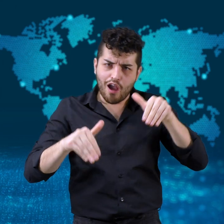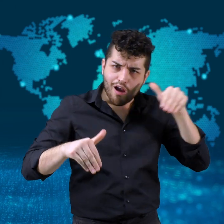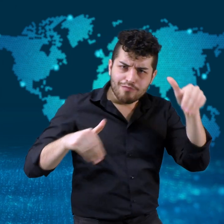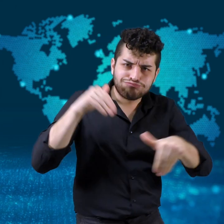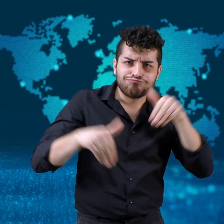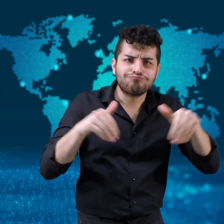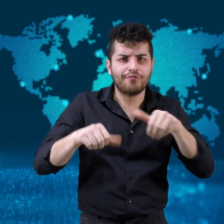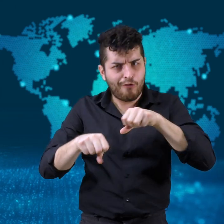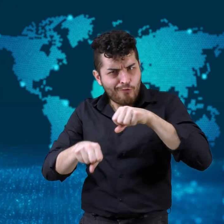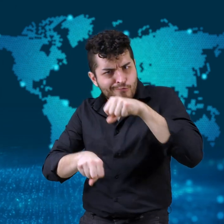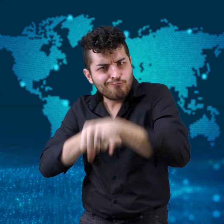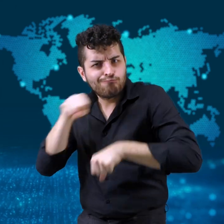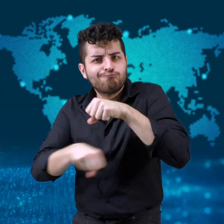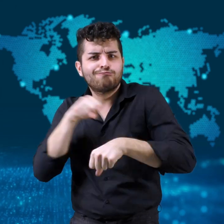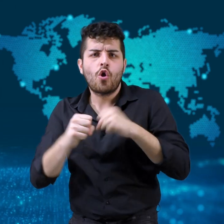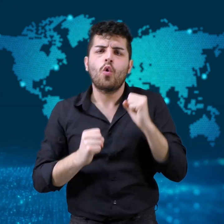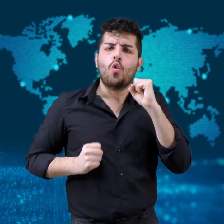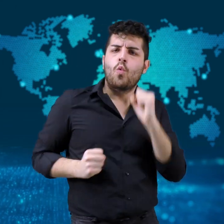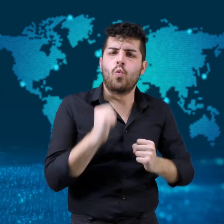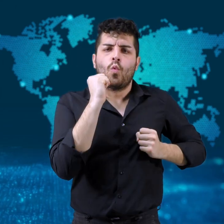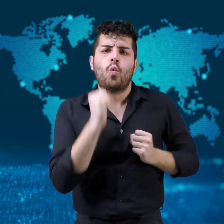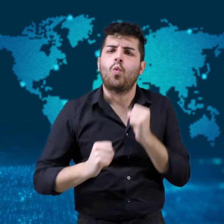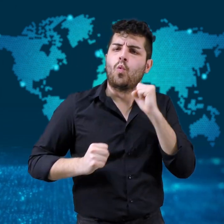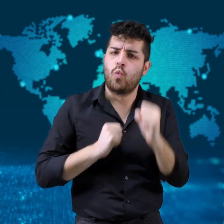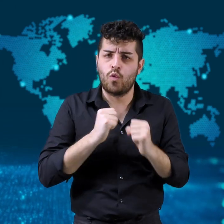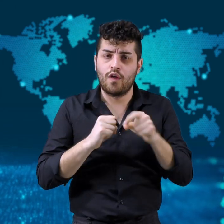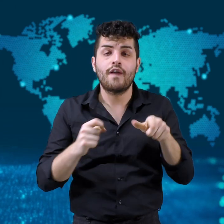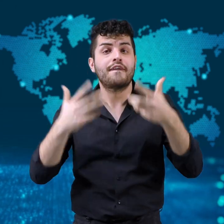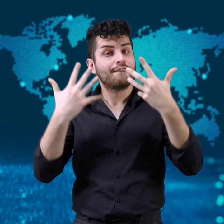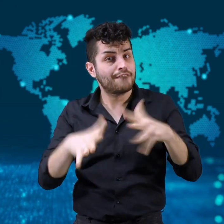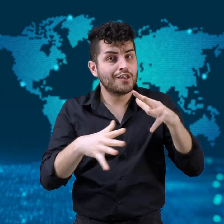He completed a triathlon,